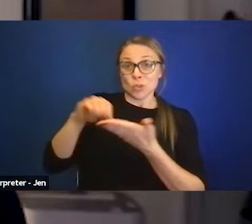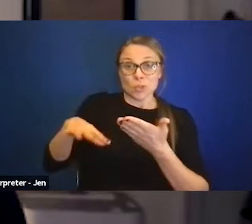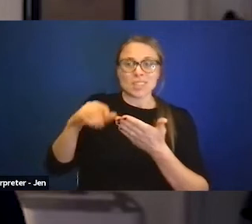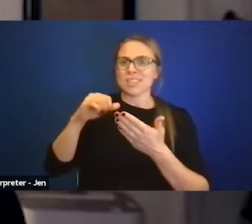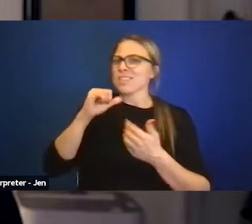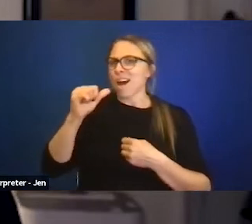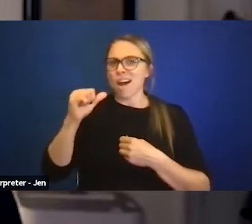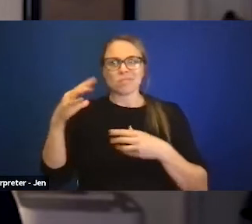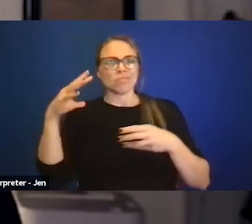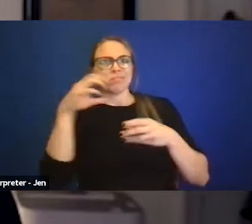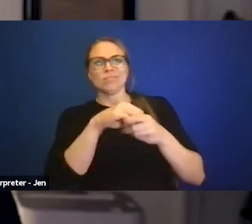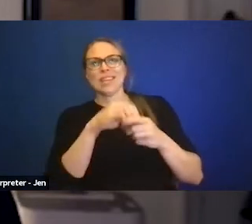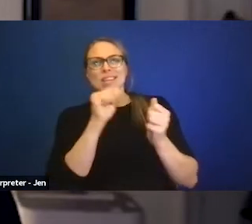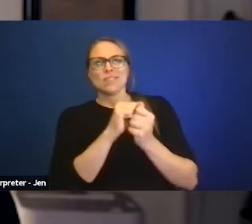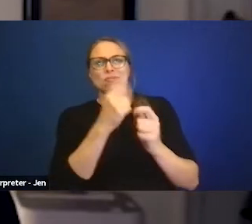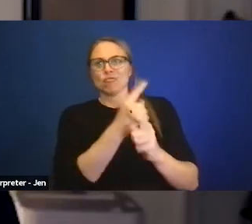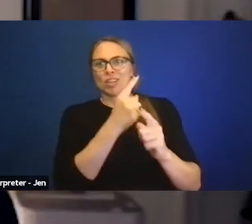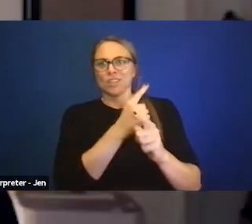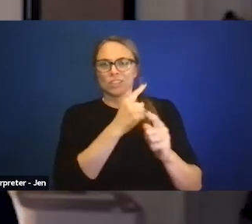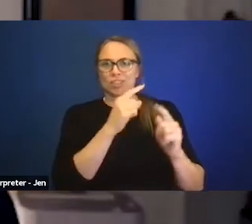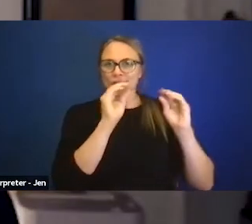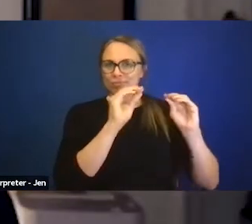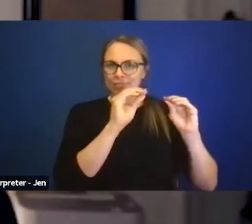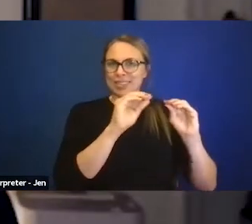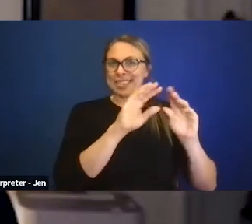The fact that that there aren't as many teachers